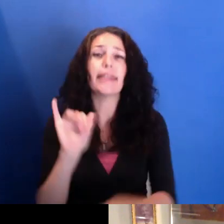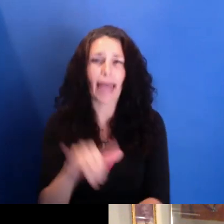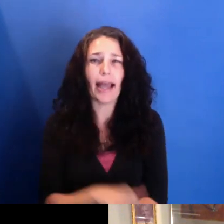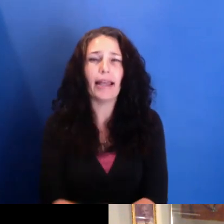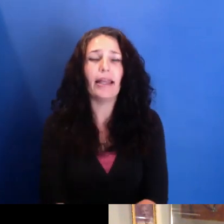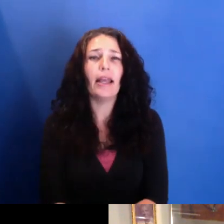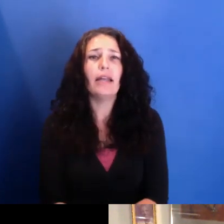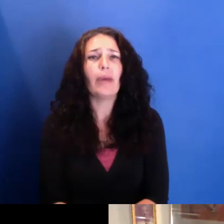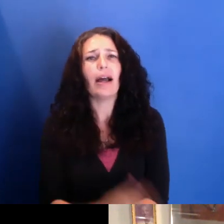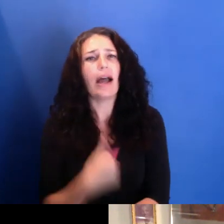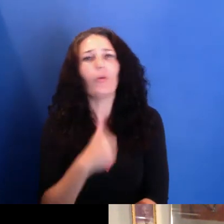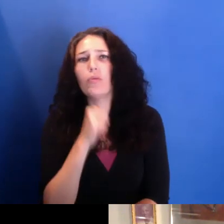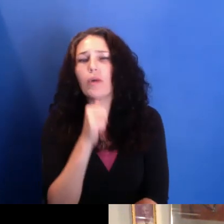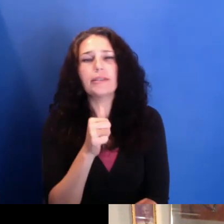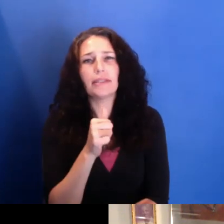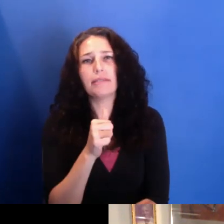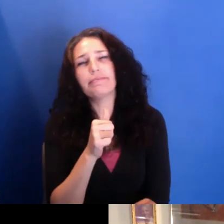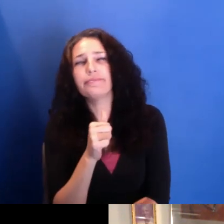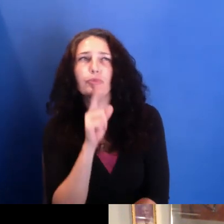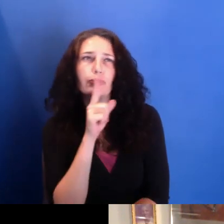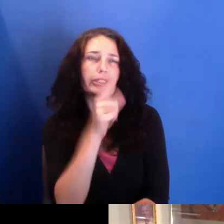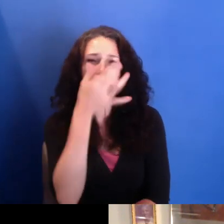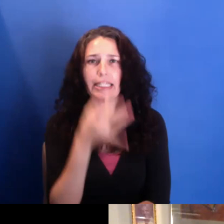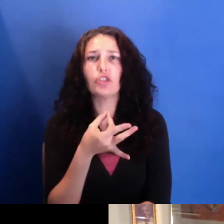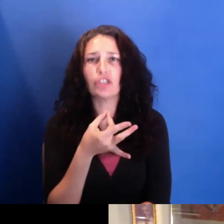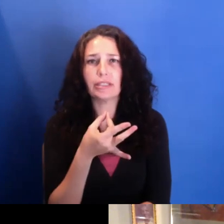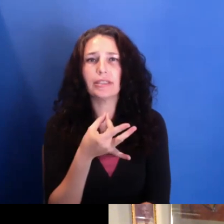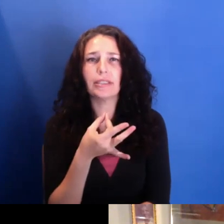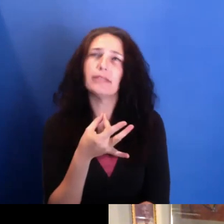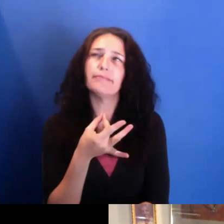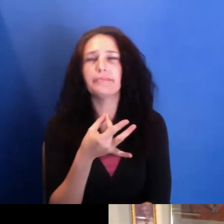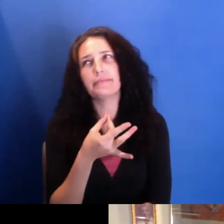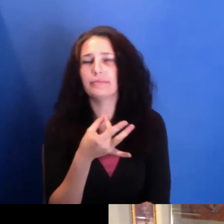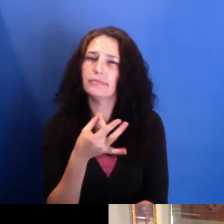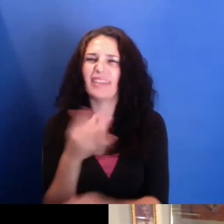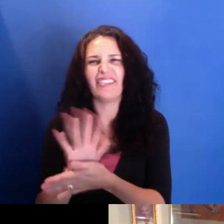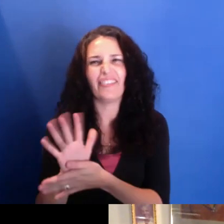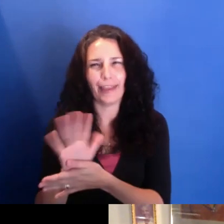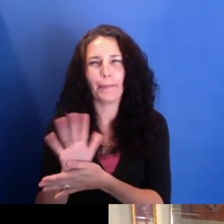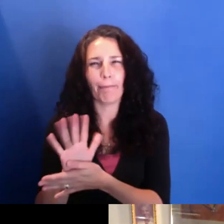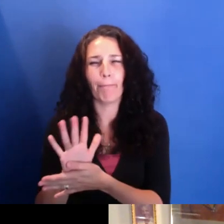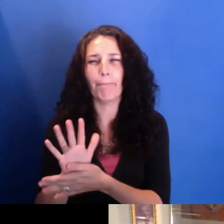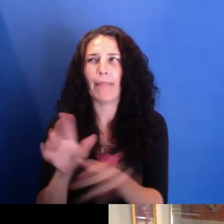I wasn't ever that interested in film as--